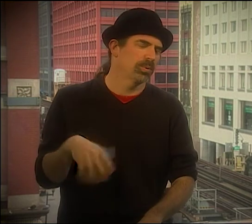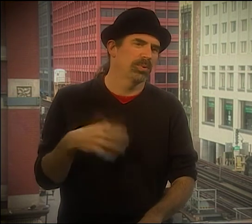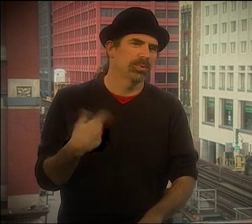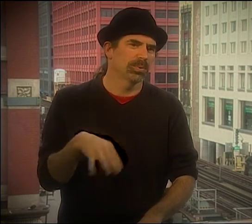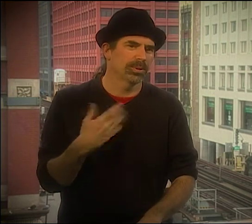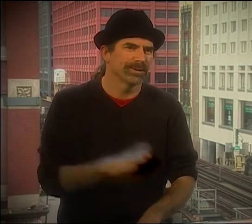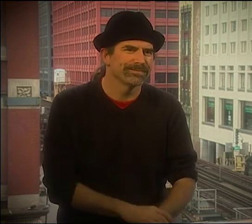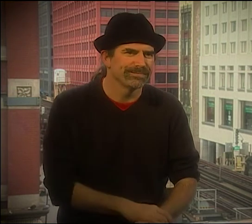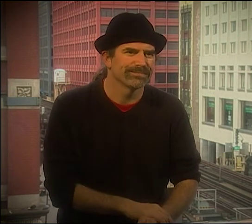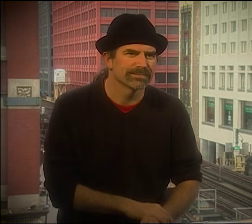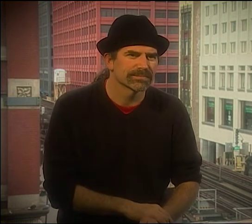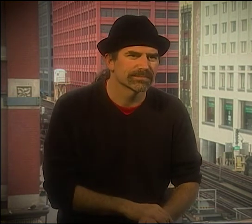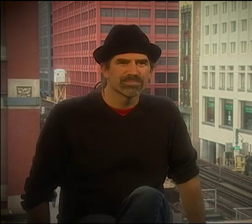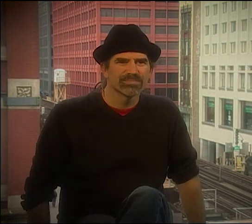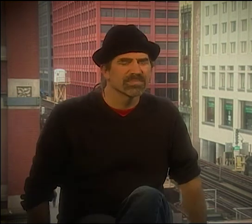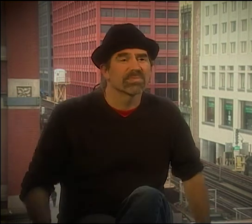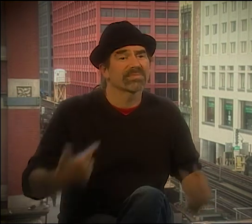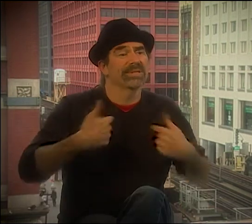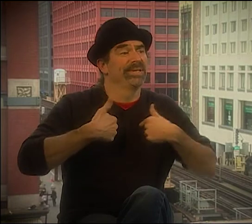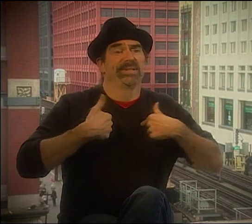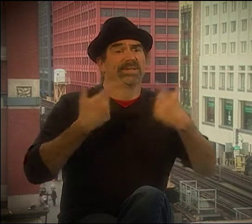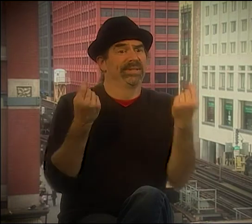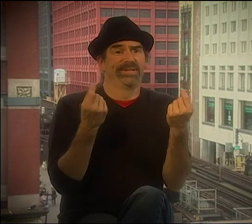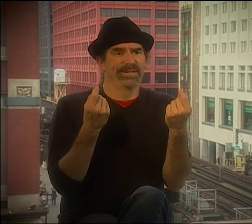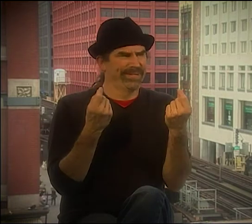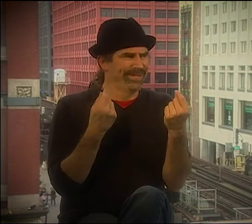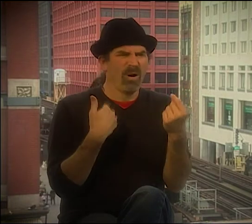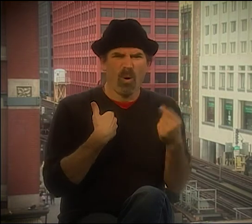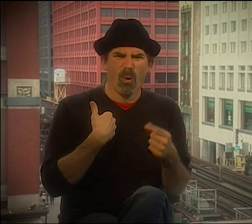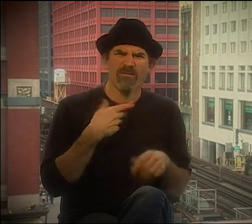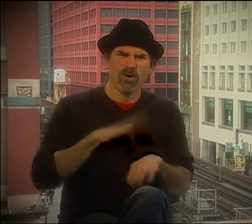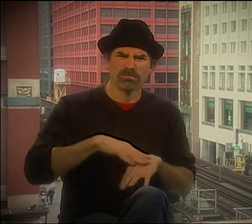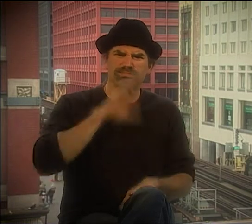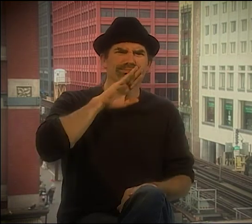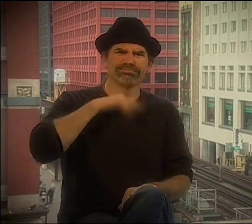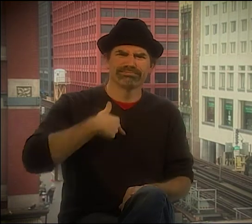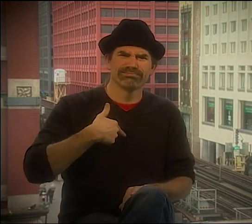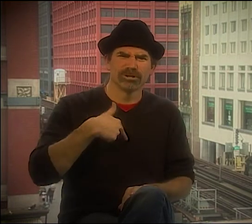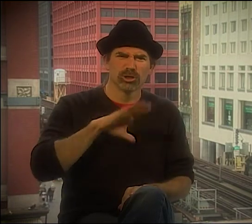IT WAS REALLY UNIQUE. OHH!